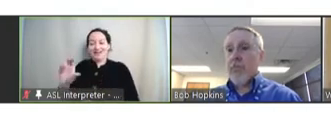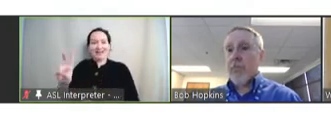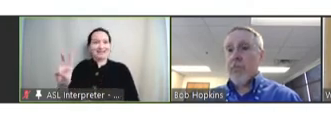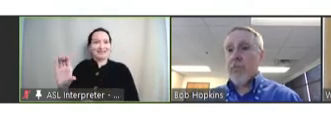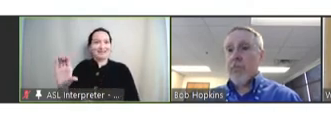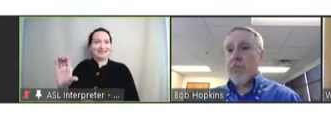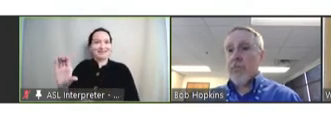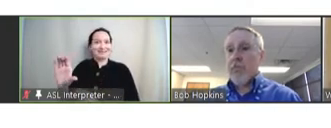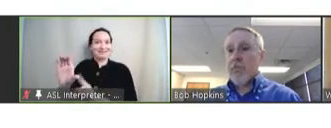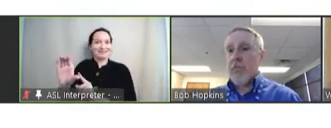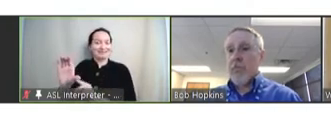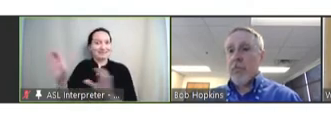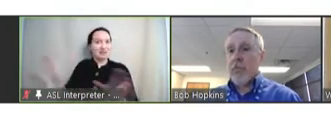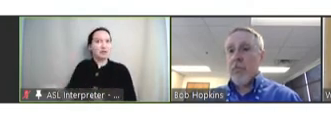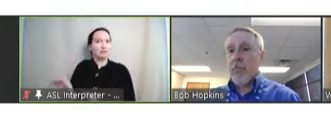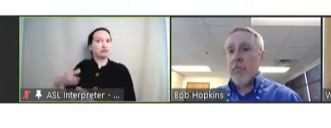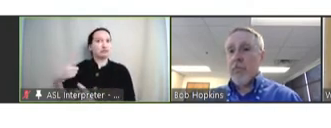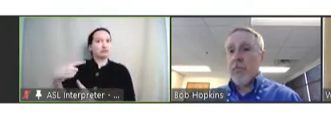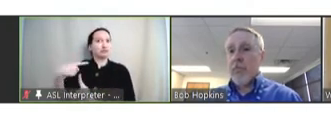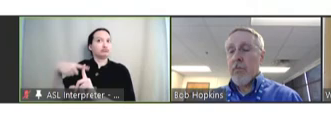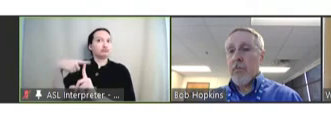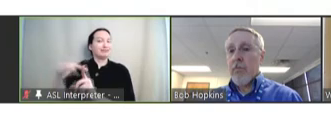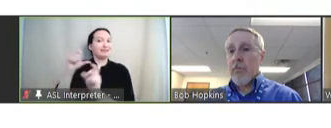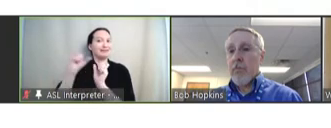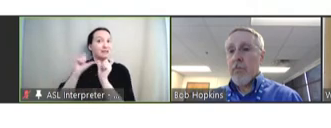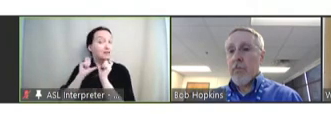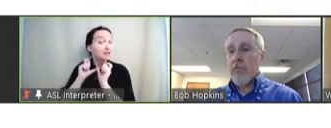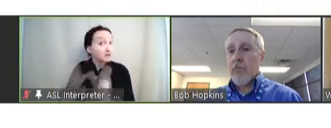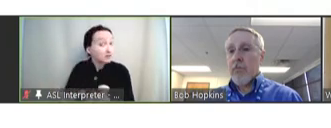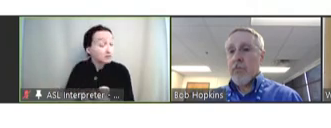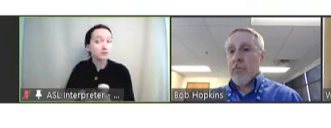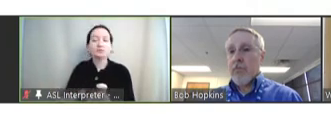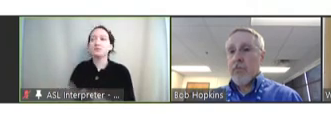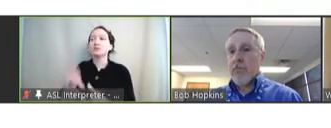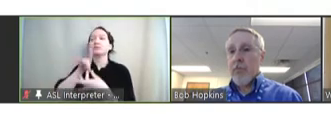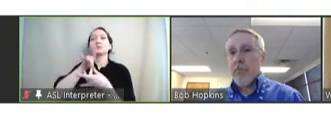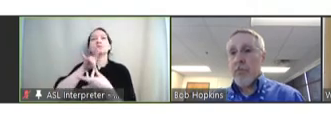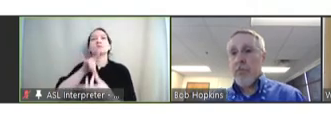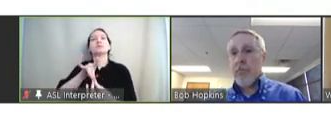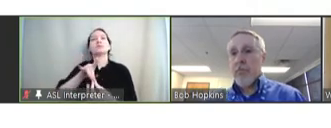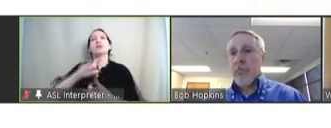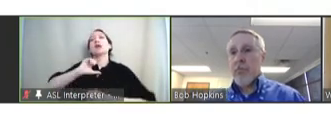extremely well, and I think needs to continue deals with the implementation side,